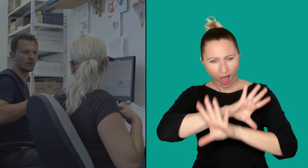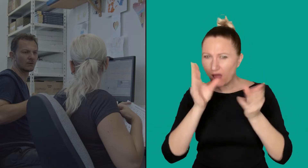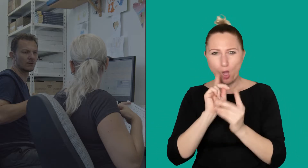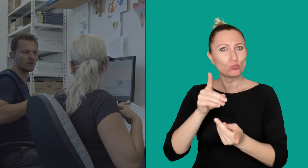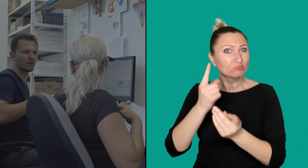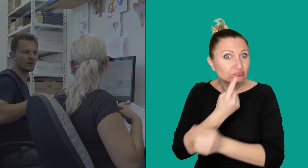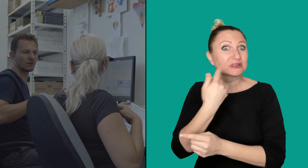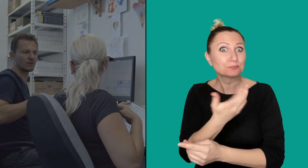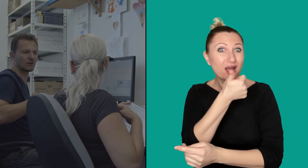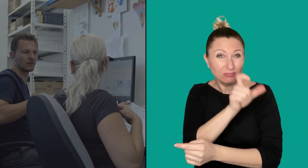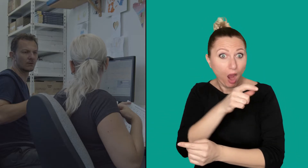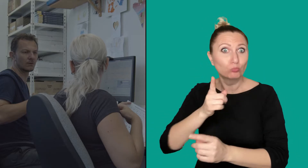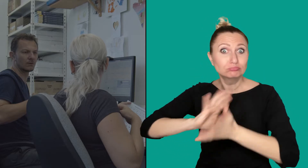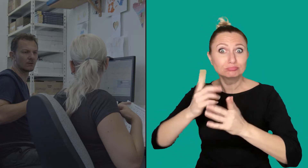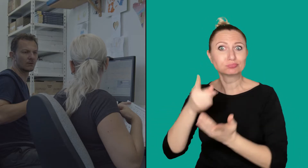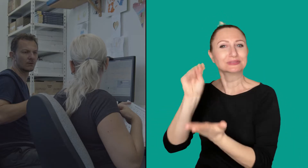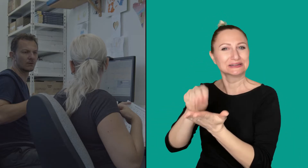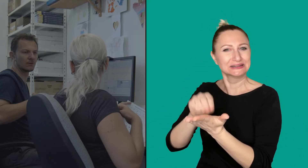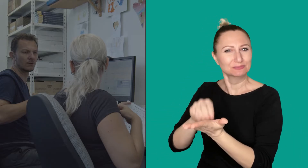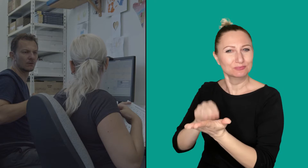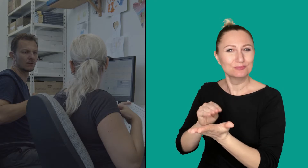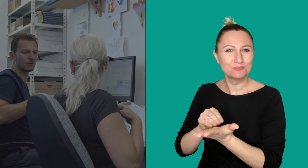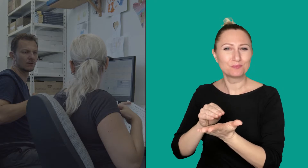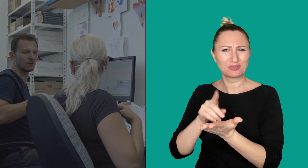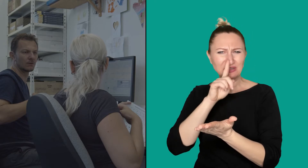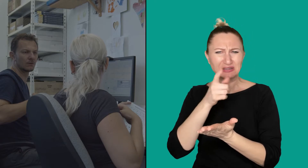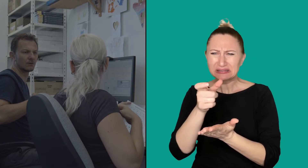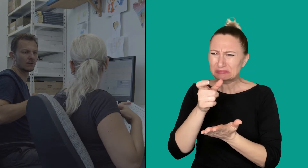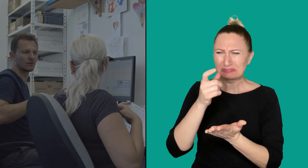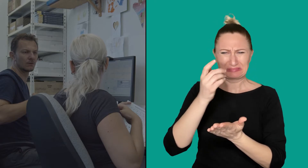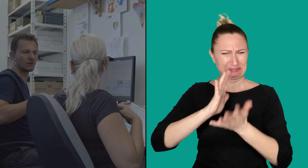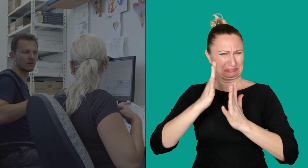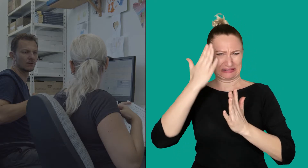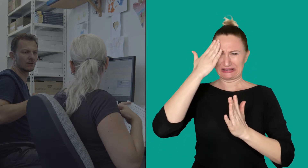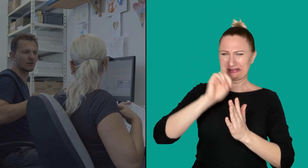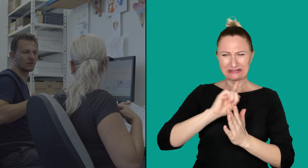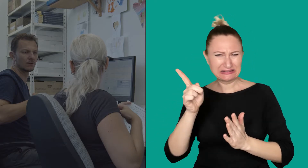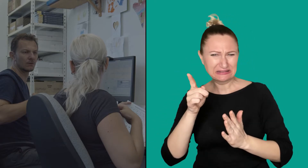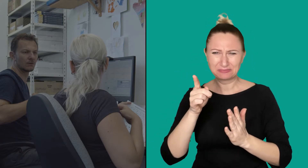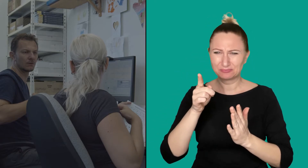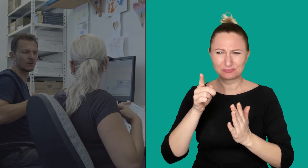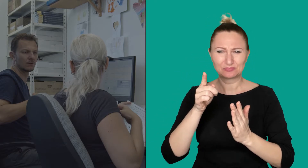Somestimes a word has multiple signs. He writes them all down. When a word has sign which he doesn't know,